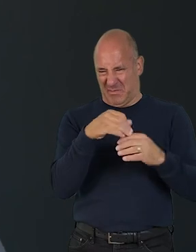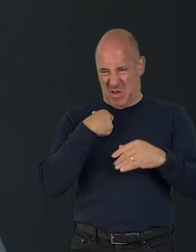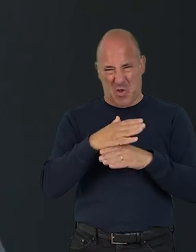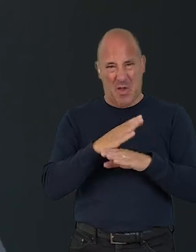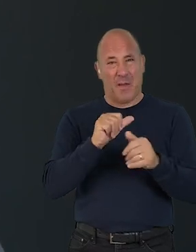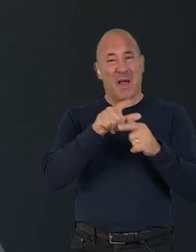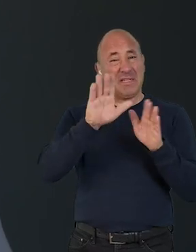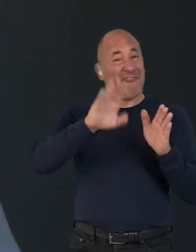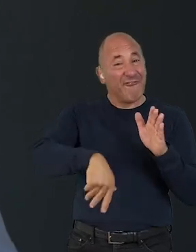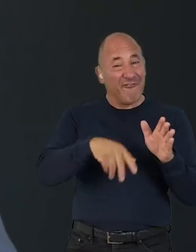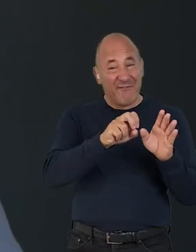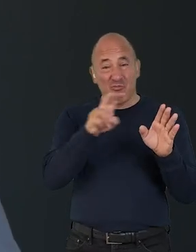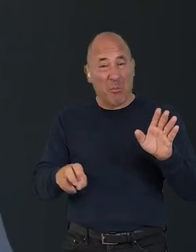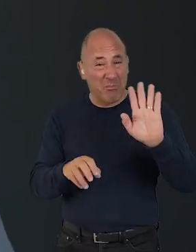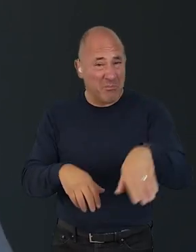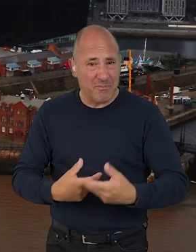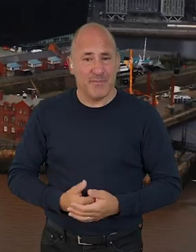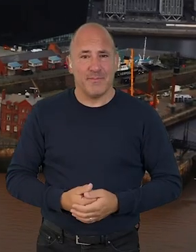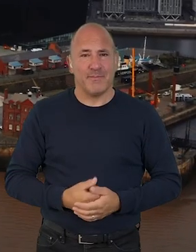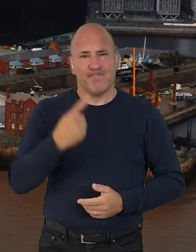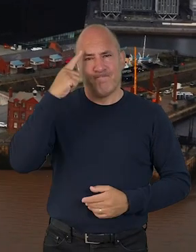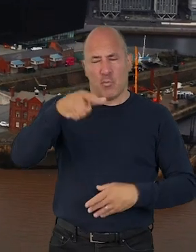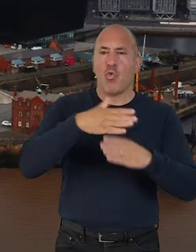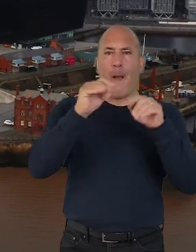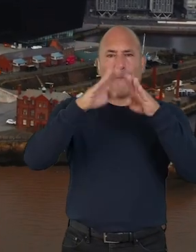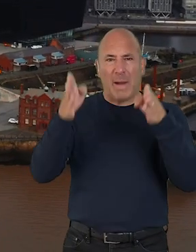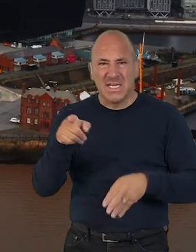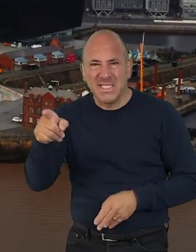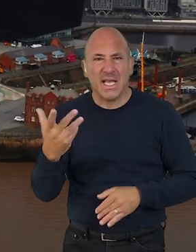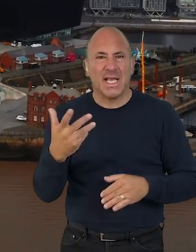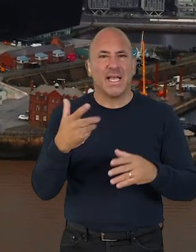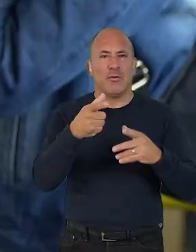to the work you do, just skip it for now. Think about the buildings you work in,